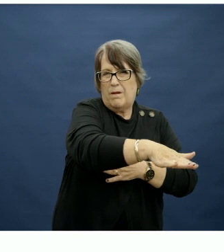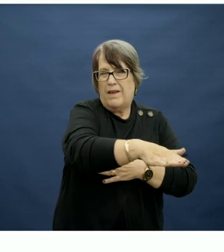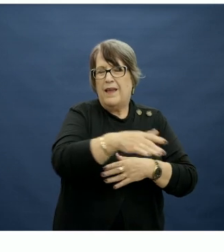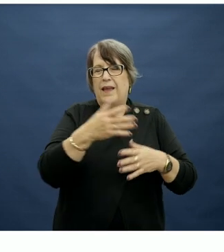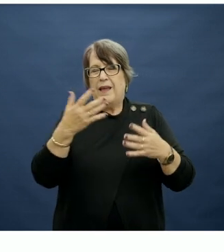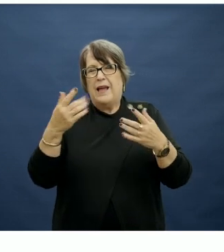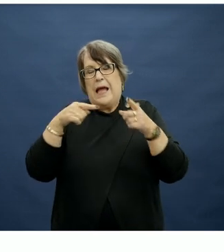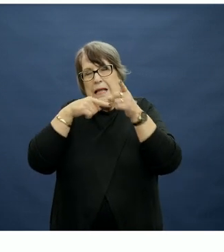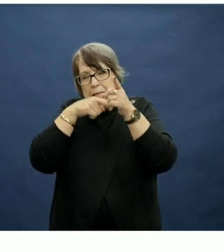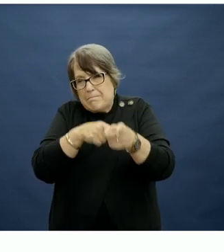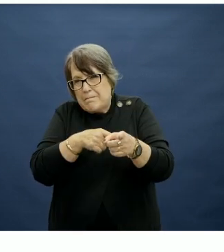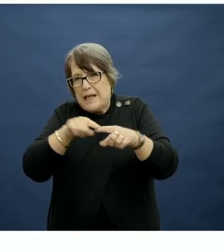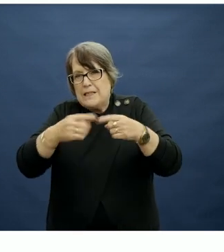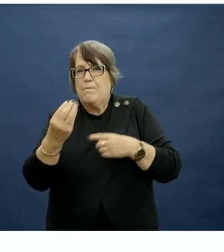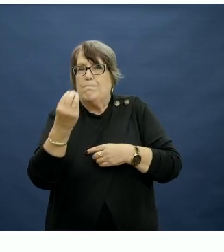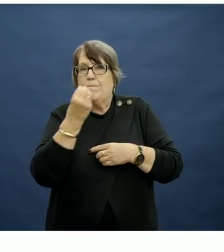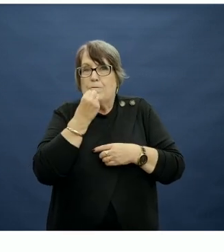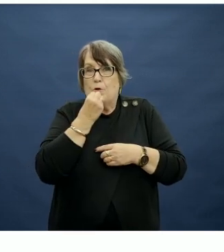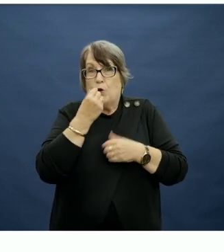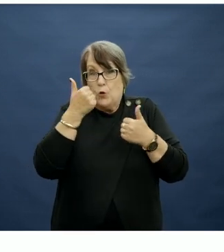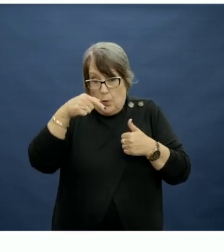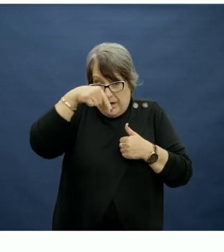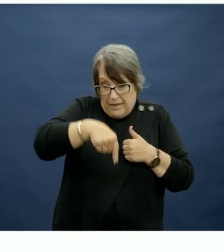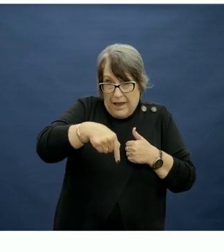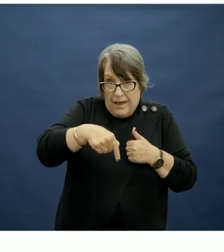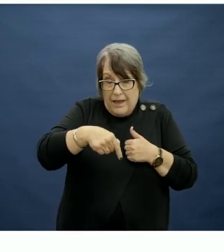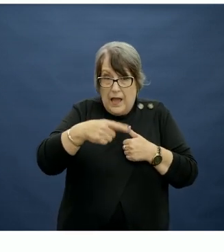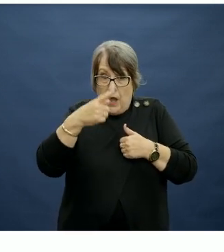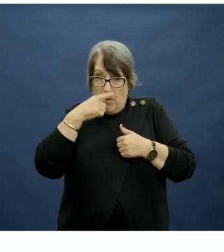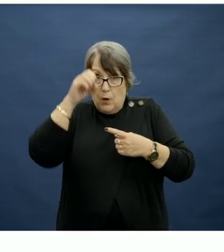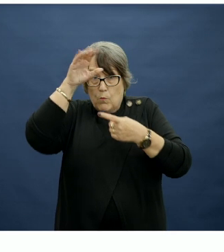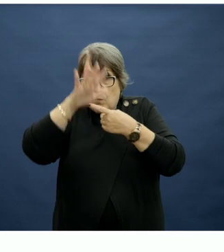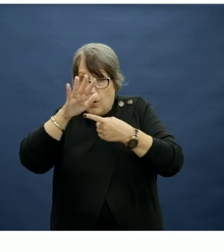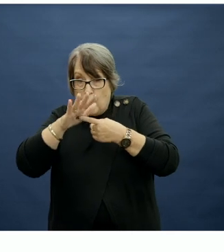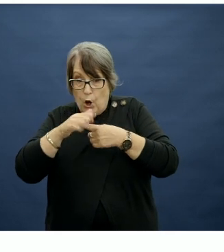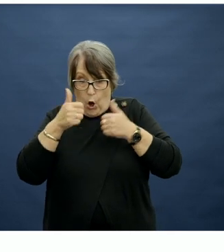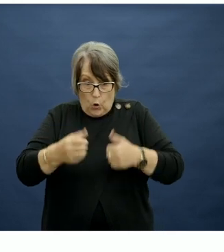nutritional content of the lunch box, so whether people were prioritising a nutritious diet